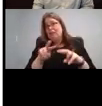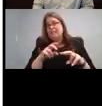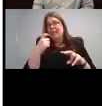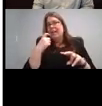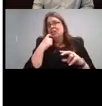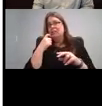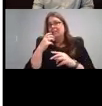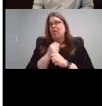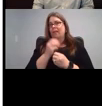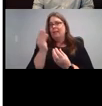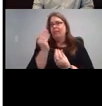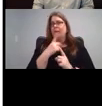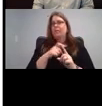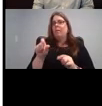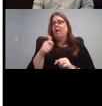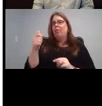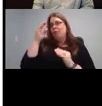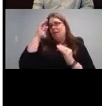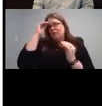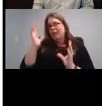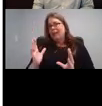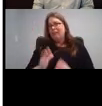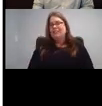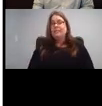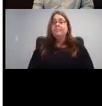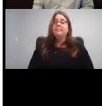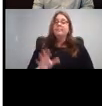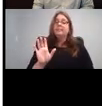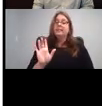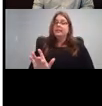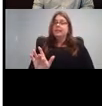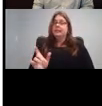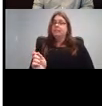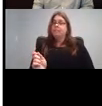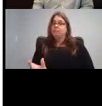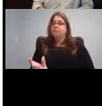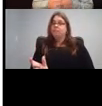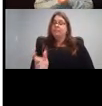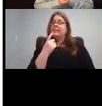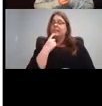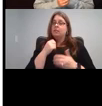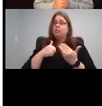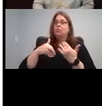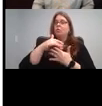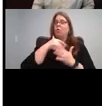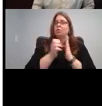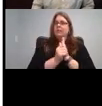social skills. If you want oh my goodness, we are very short on time.